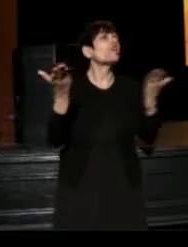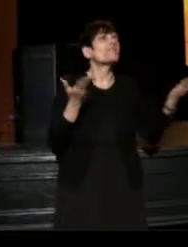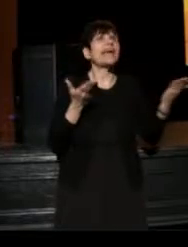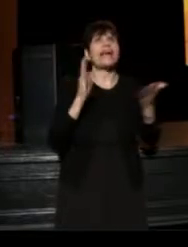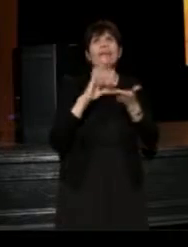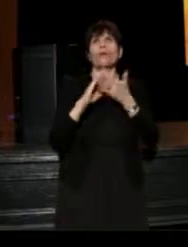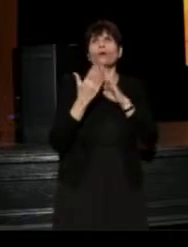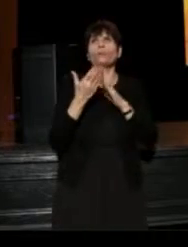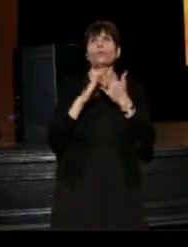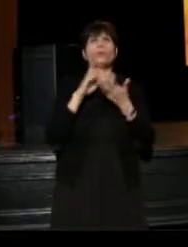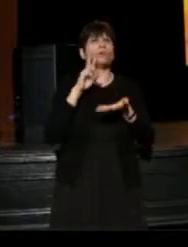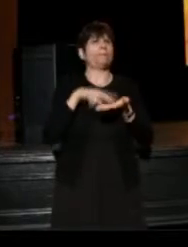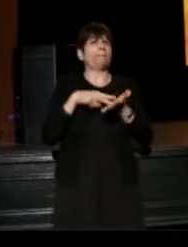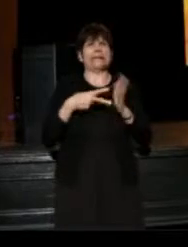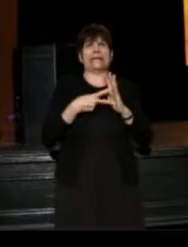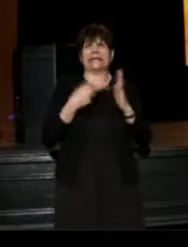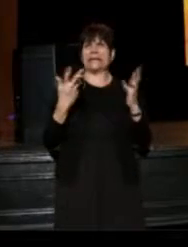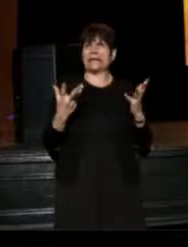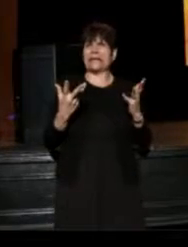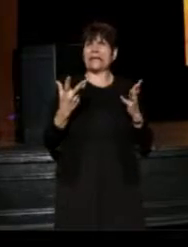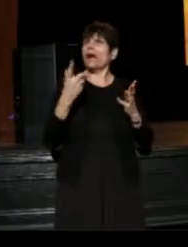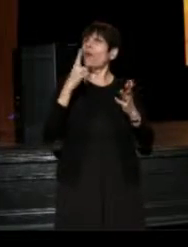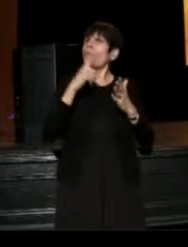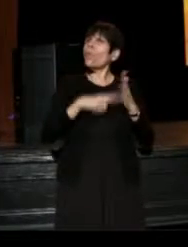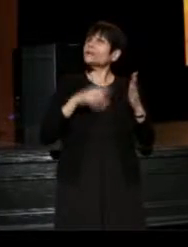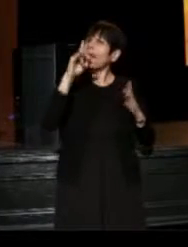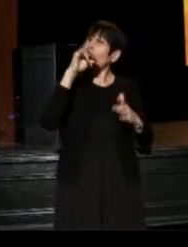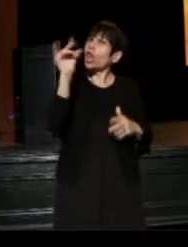What does that look like for us?"